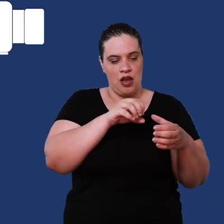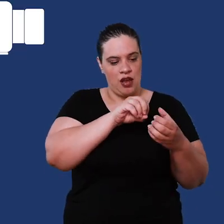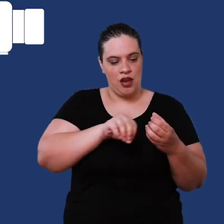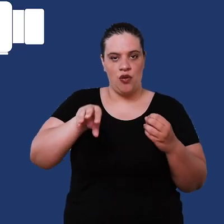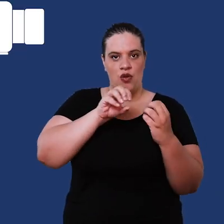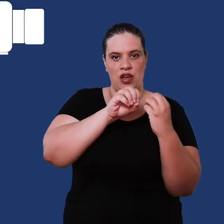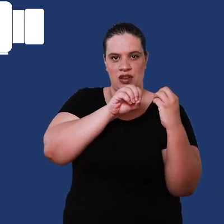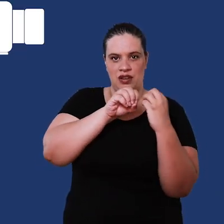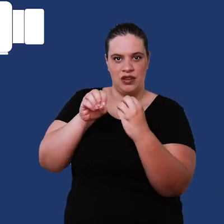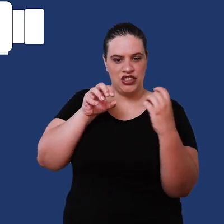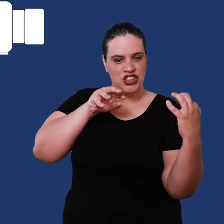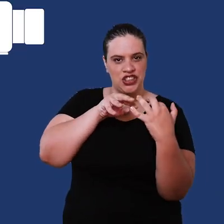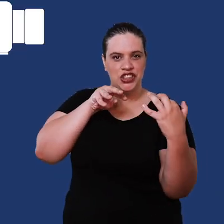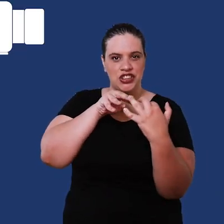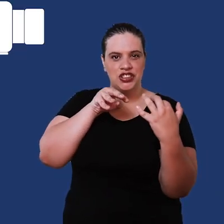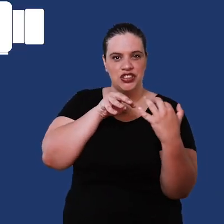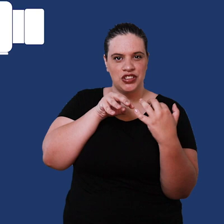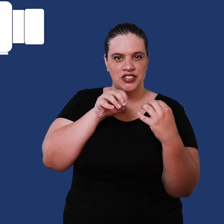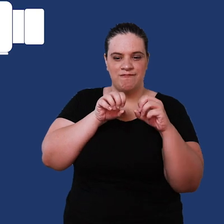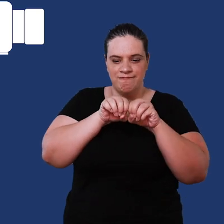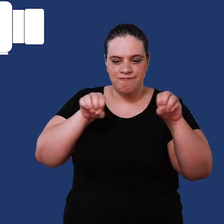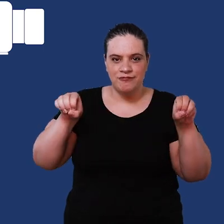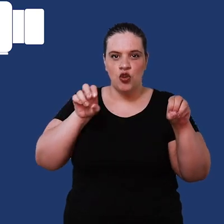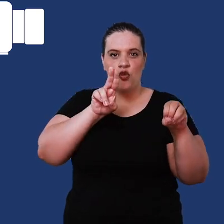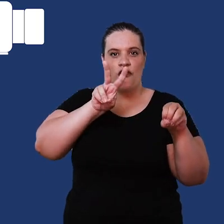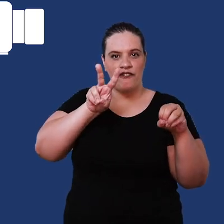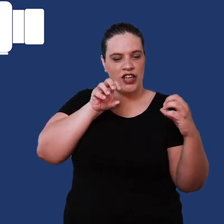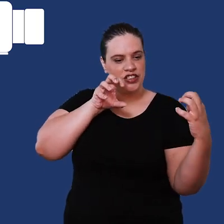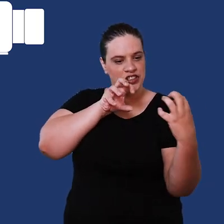filter suffer radiation from ultra-violet lamps that promote the disruption